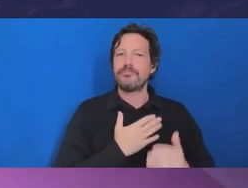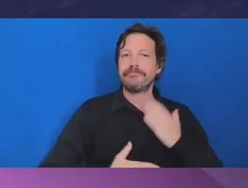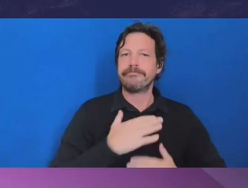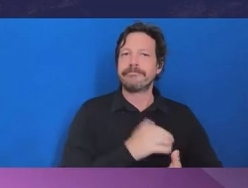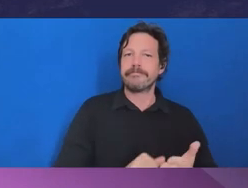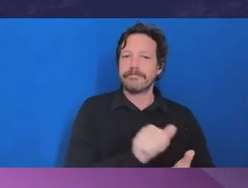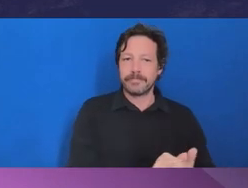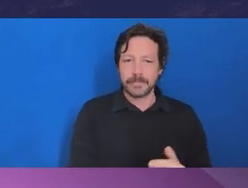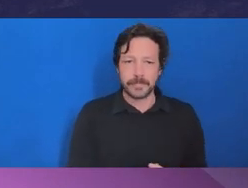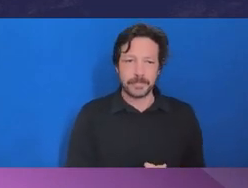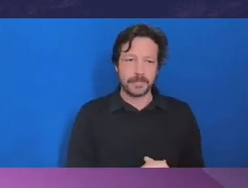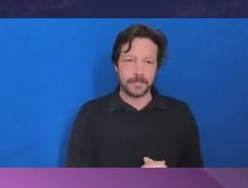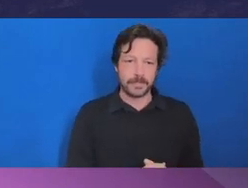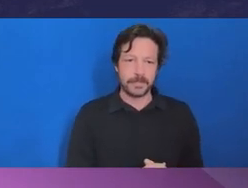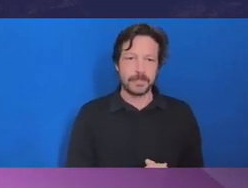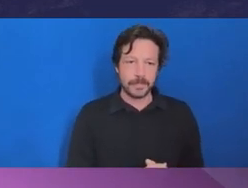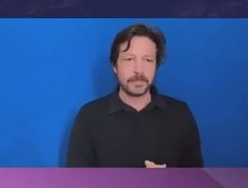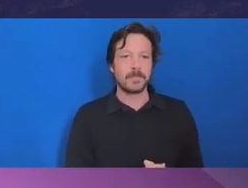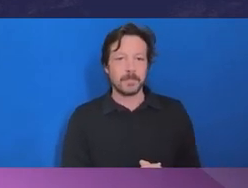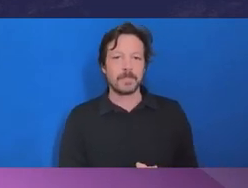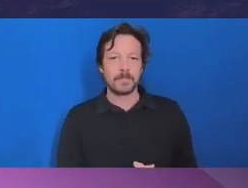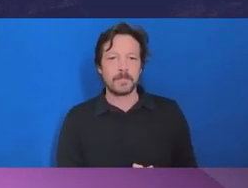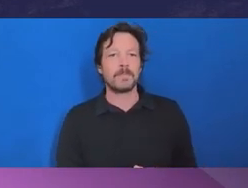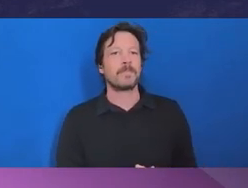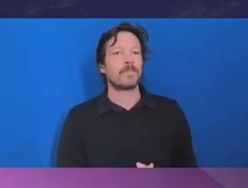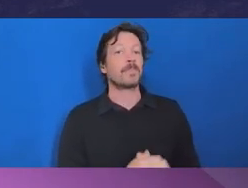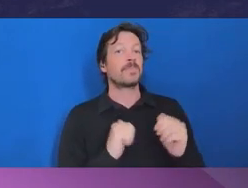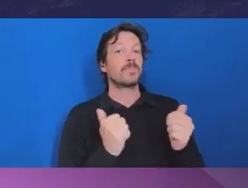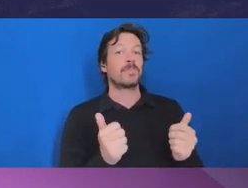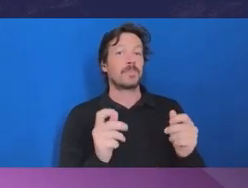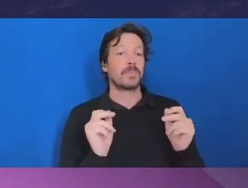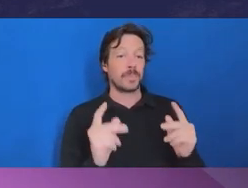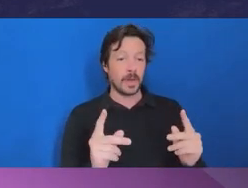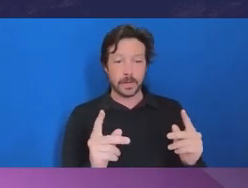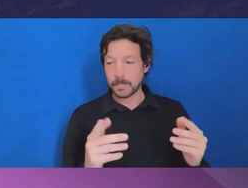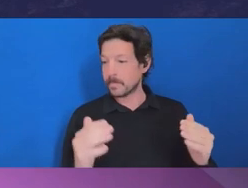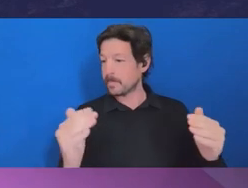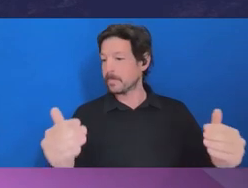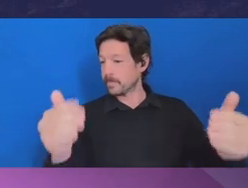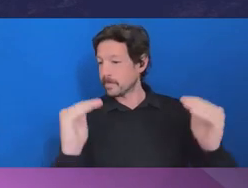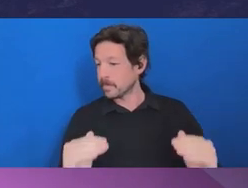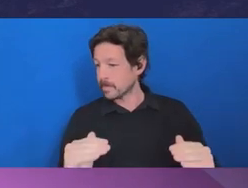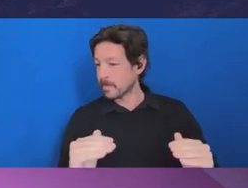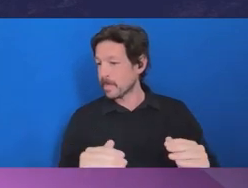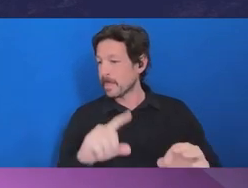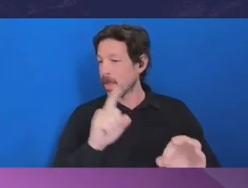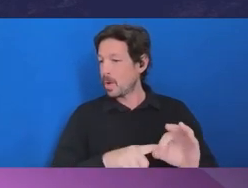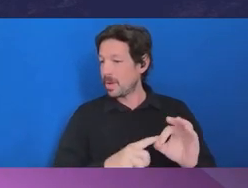for our attendees today. Okay. Moving on to question three of our pre-session.